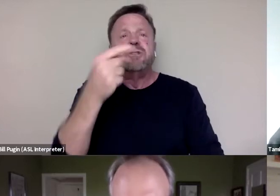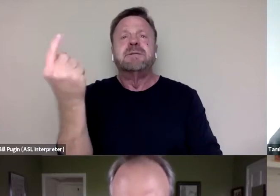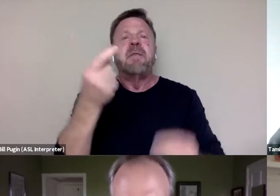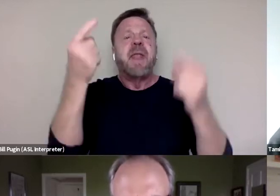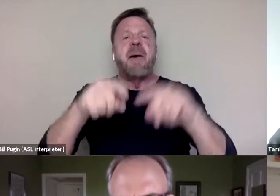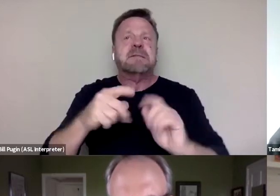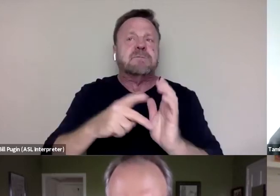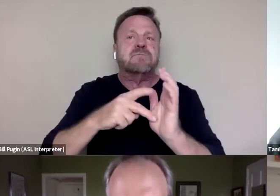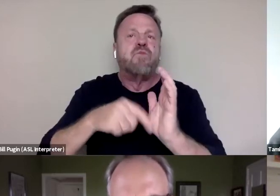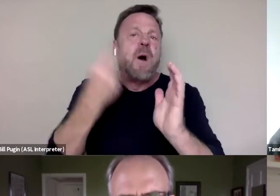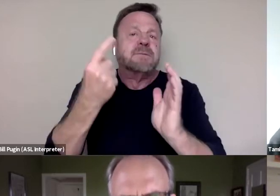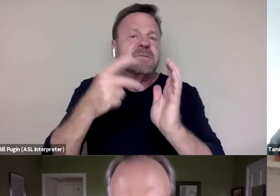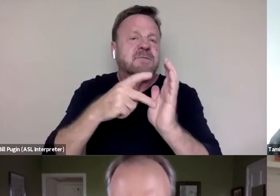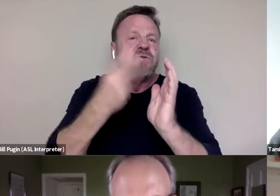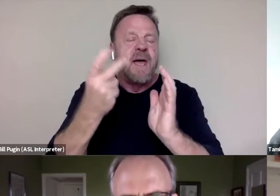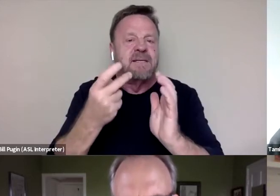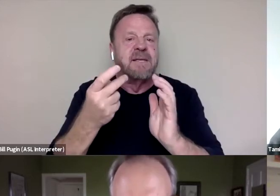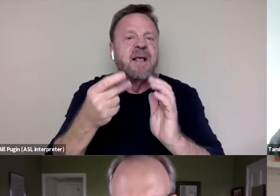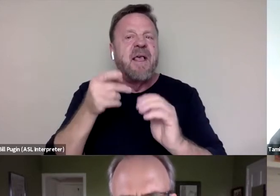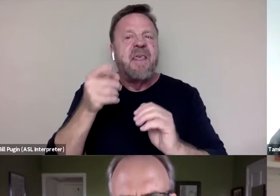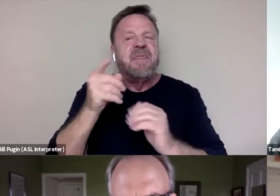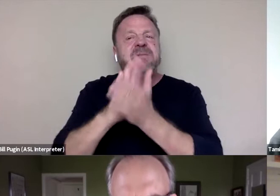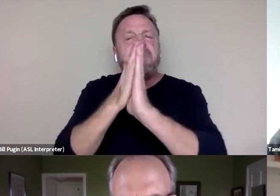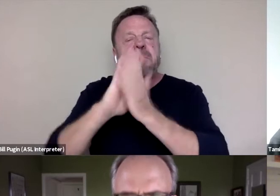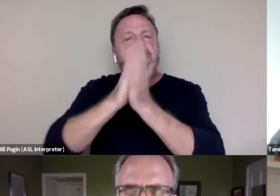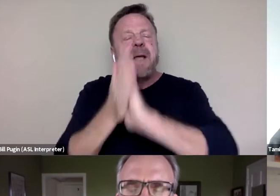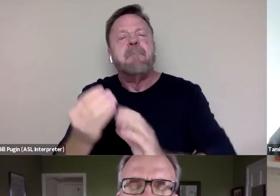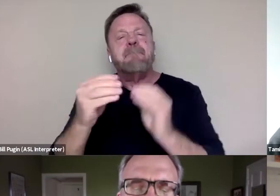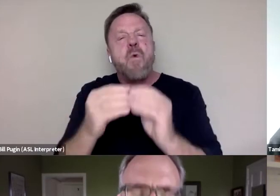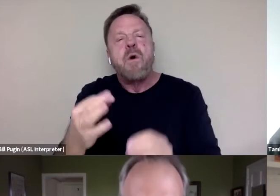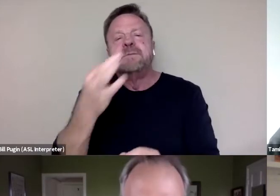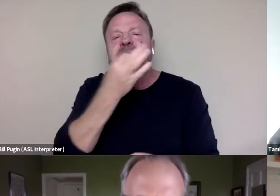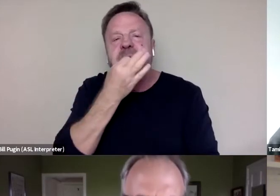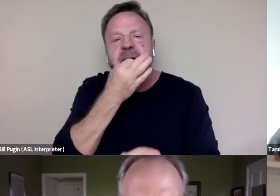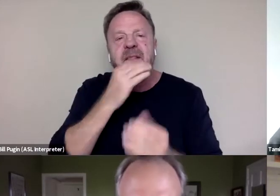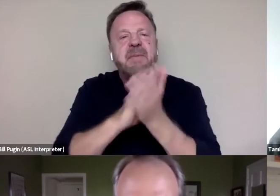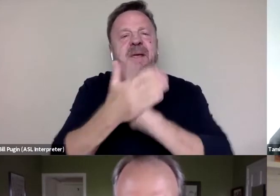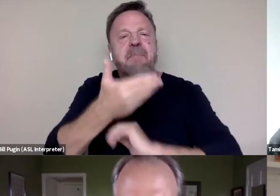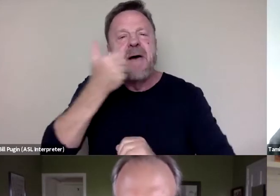These are people that get better and better and better at what they do, which is why it's so important